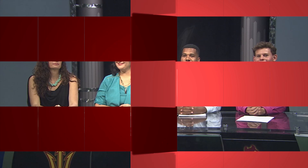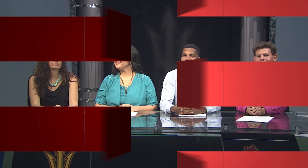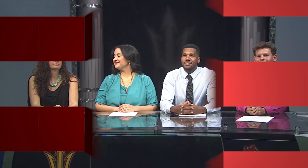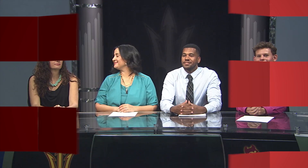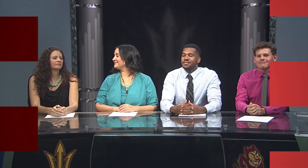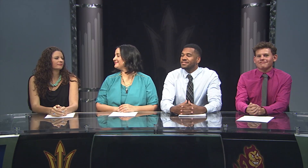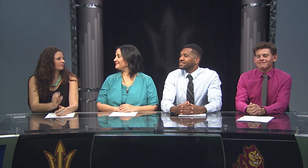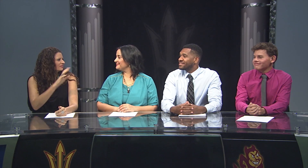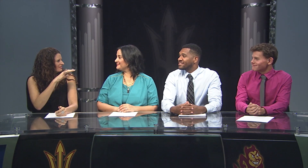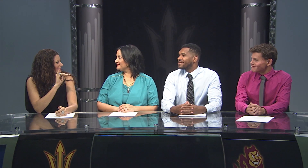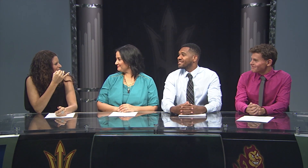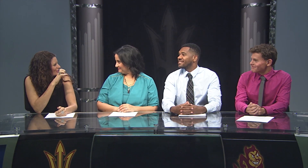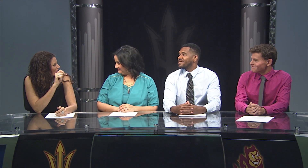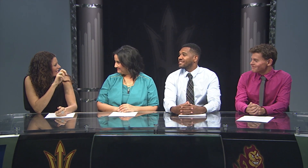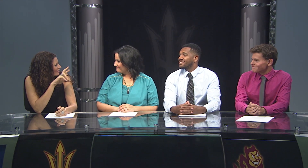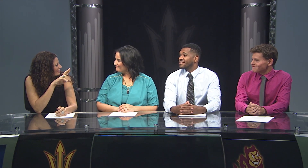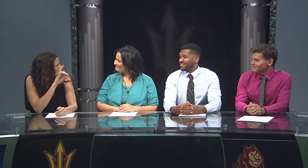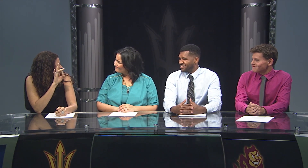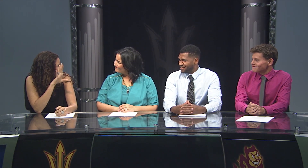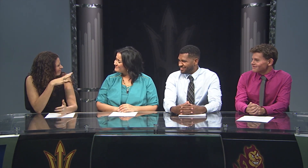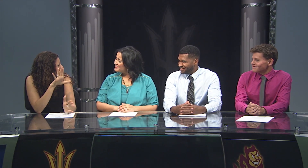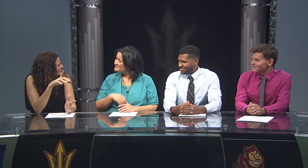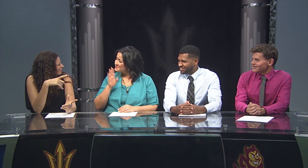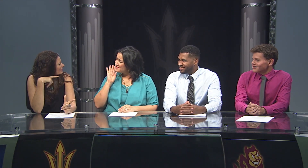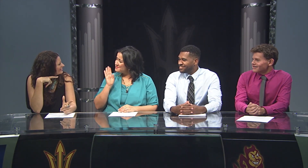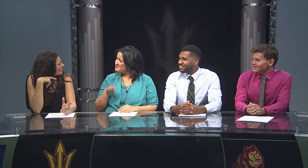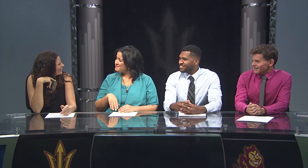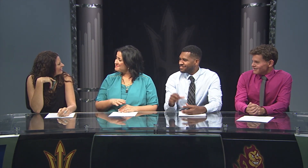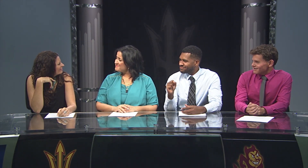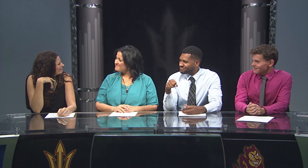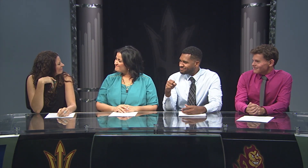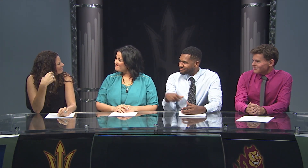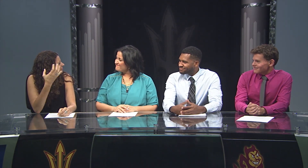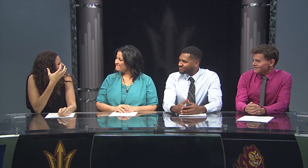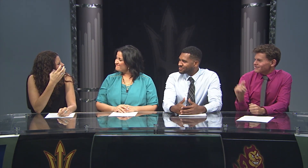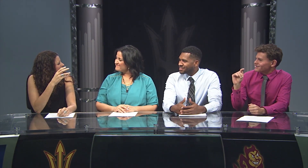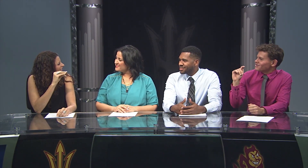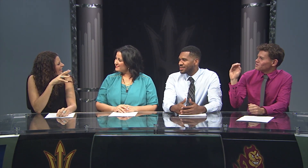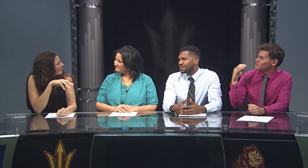Wow Jeter actually retired Ya, I know... Yeah